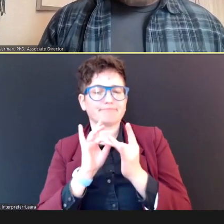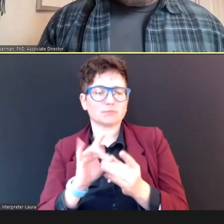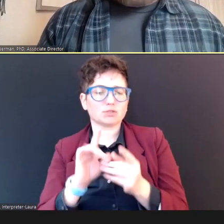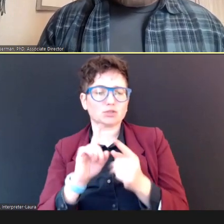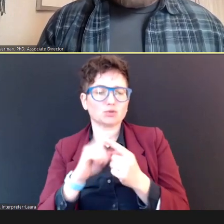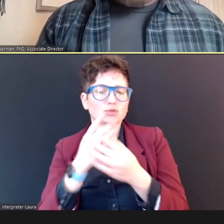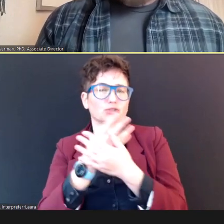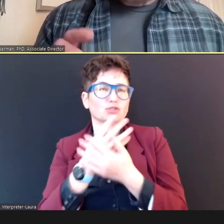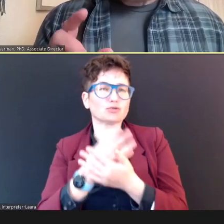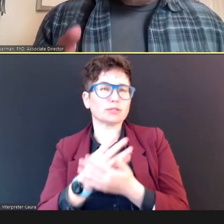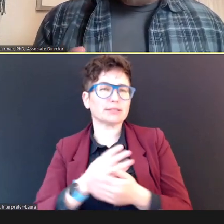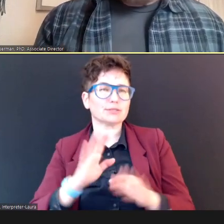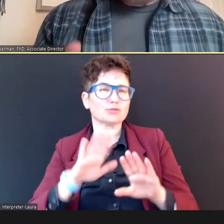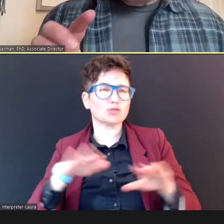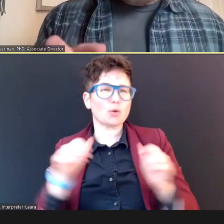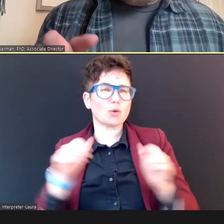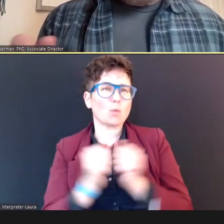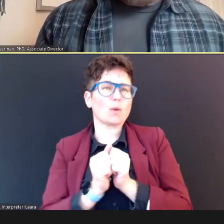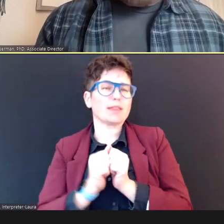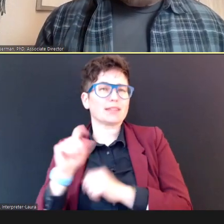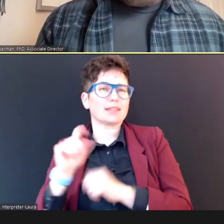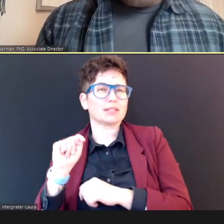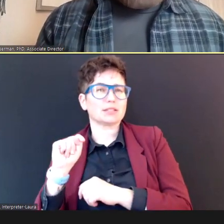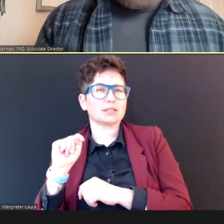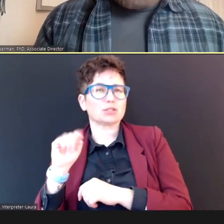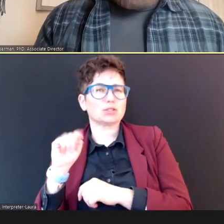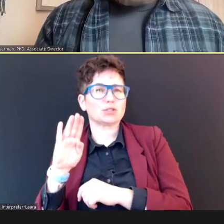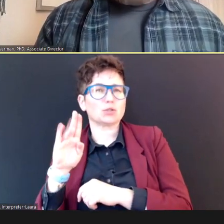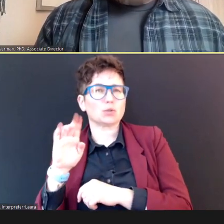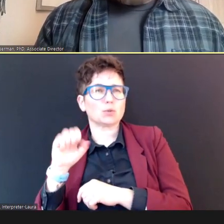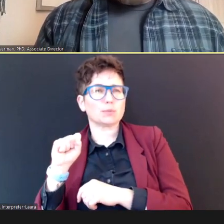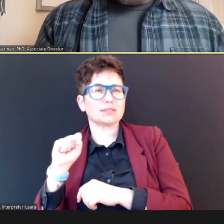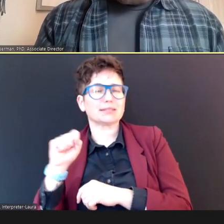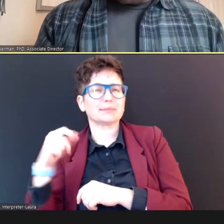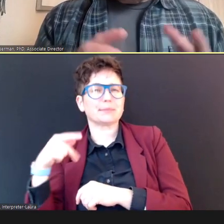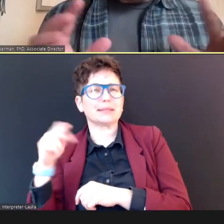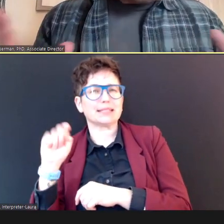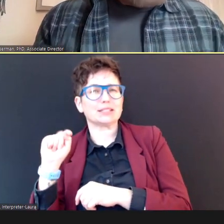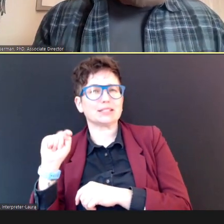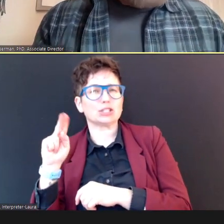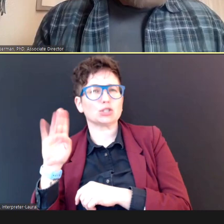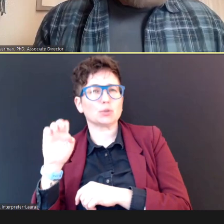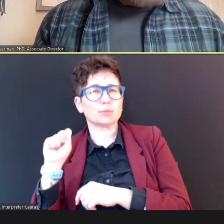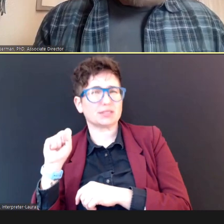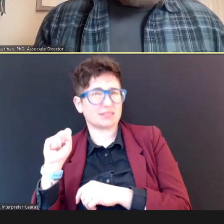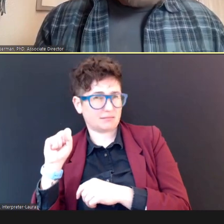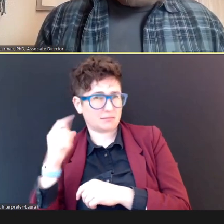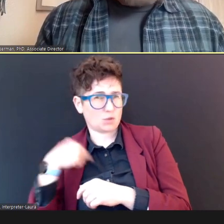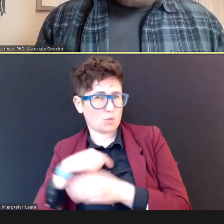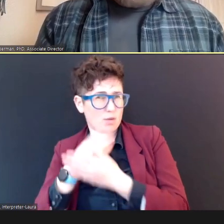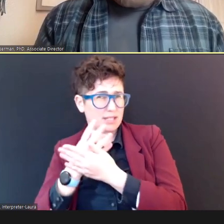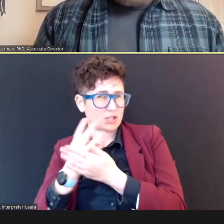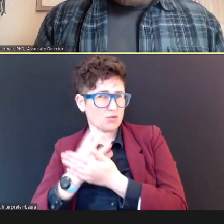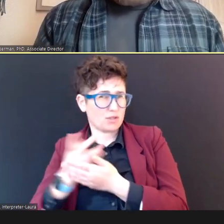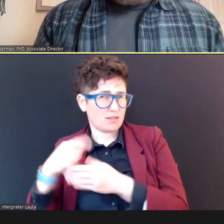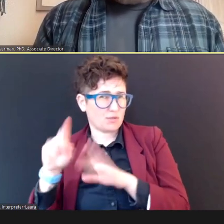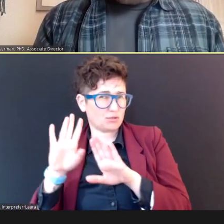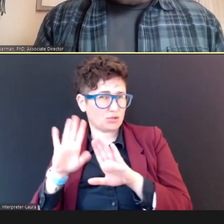children, with tubes, PE tubes, and, you know, do we screen these children? Do I need to do something to the equipment?